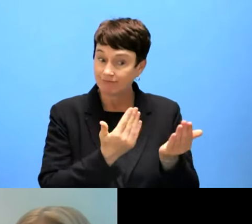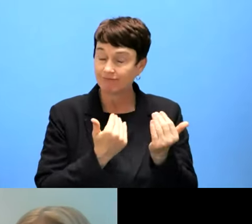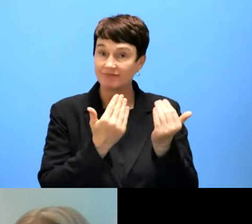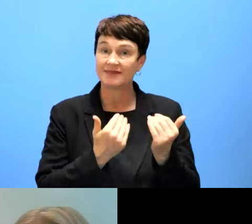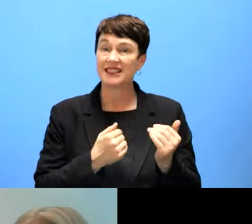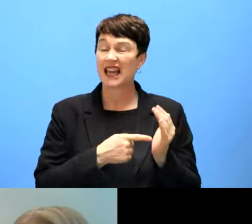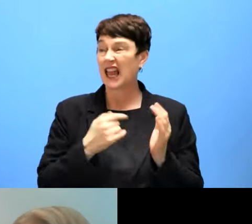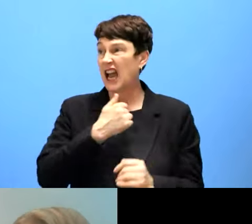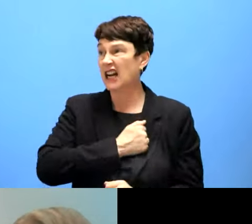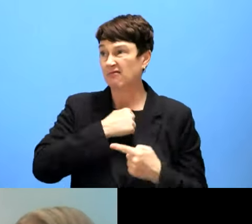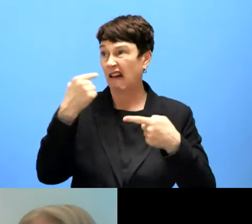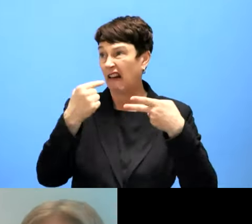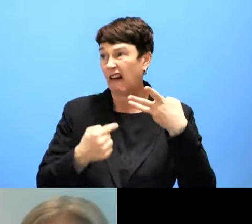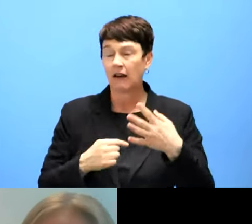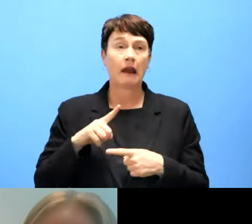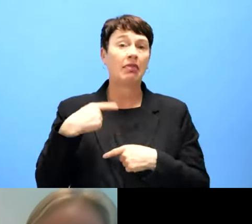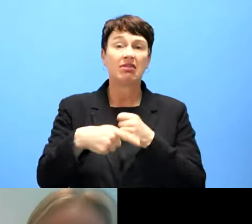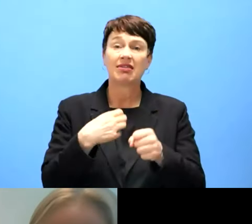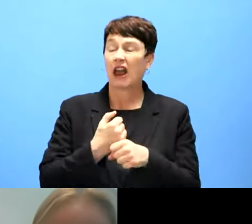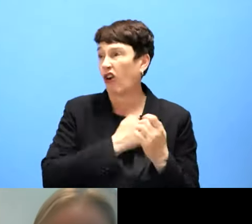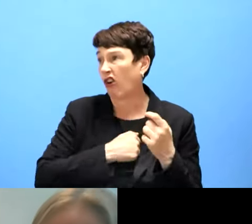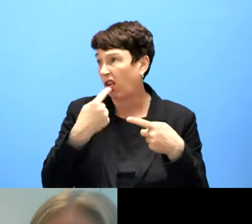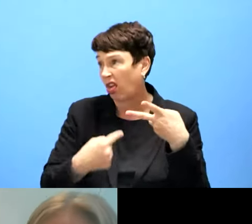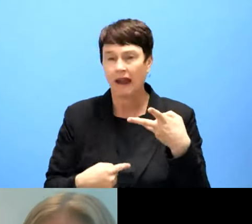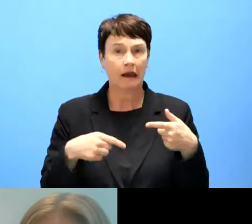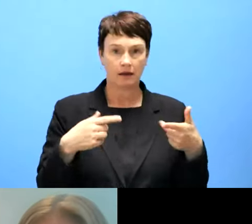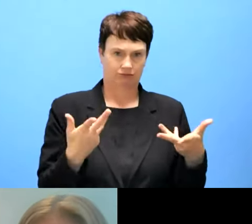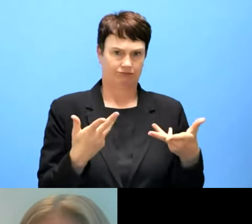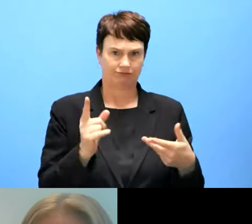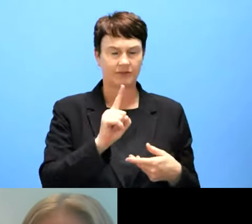Take the war. >> SOREN BJERRING: Take the war, yeah. So